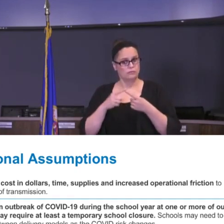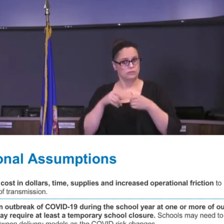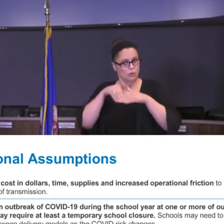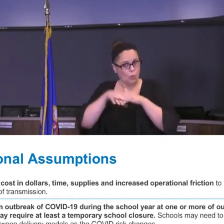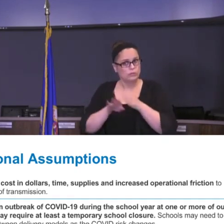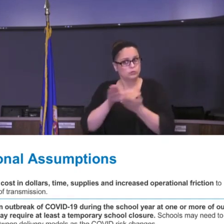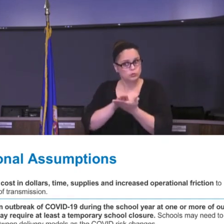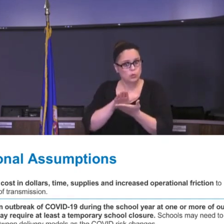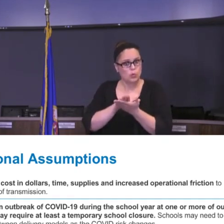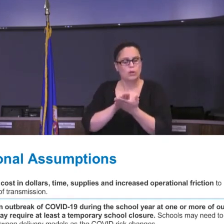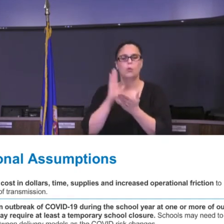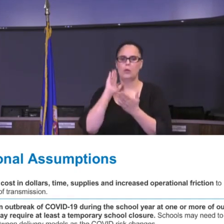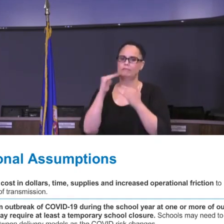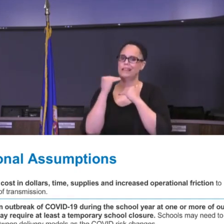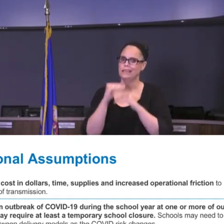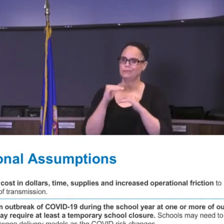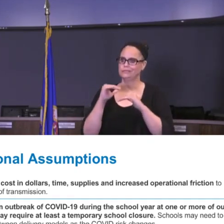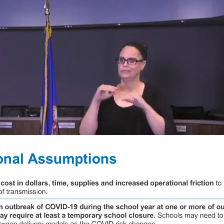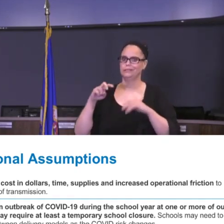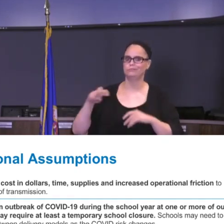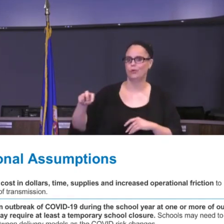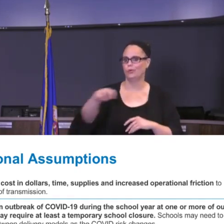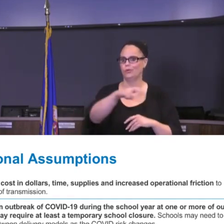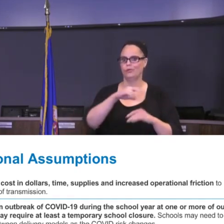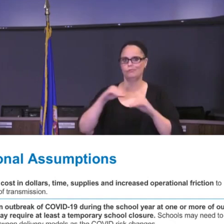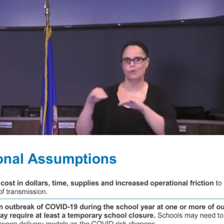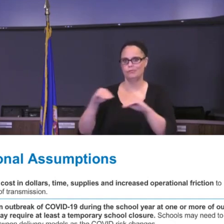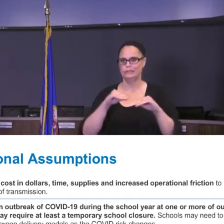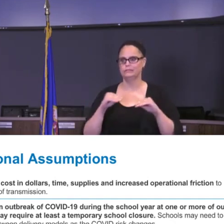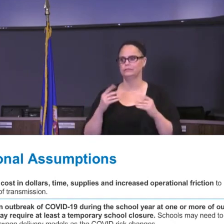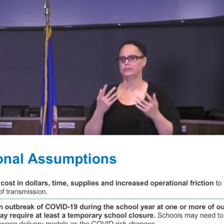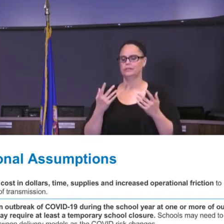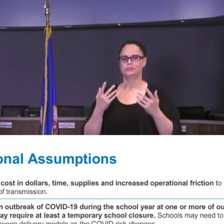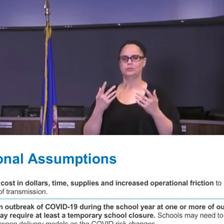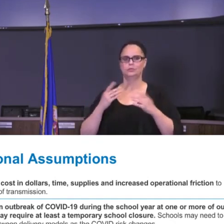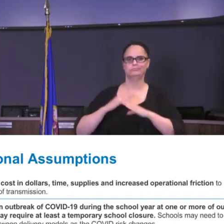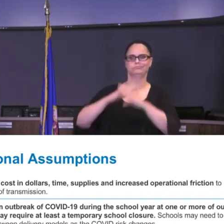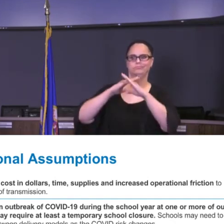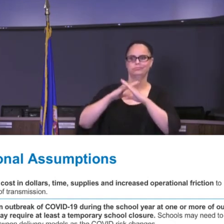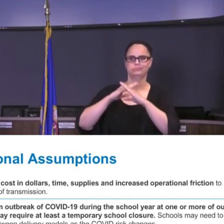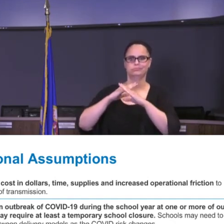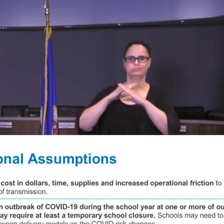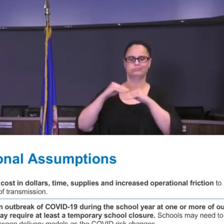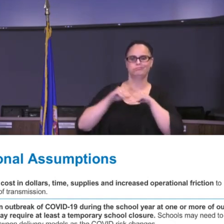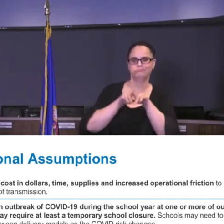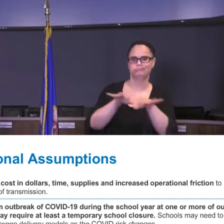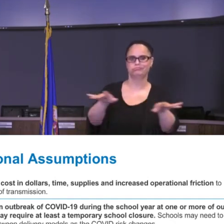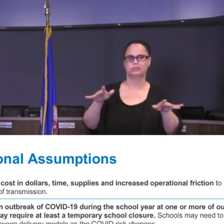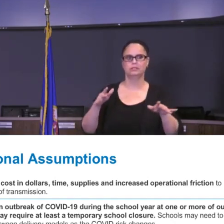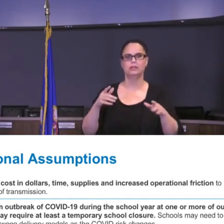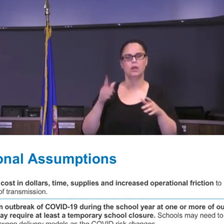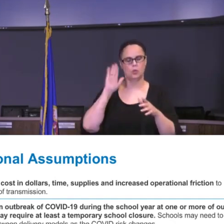limit movement between spaces to avoid cross contamination and maintain social distancing requirements.